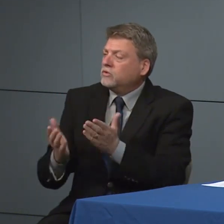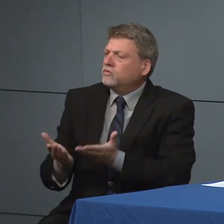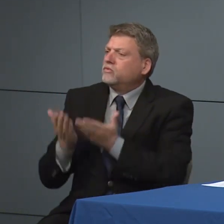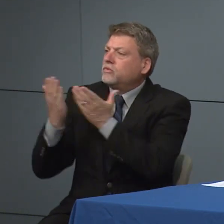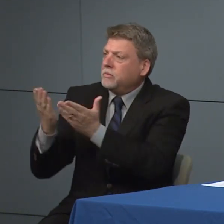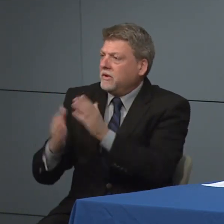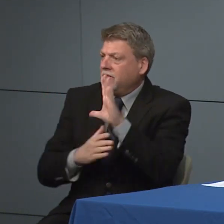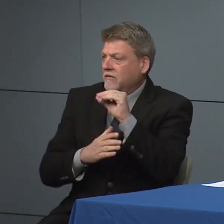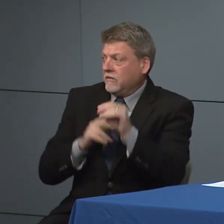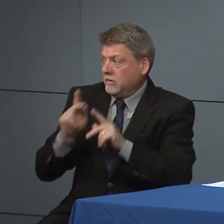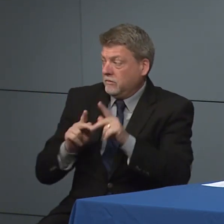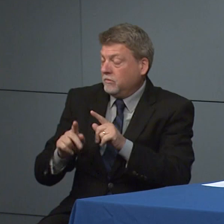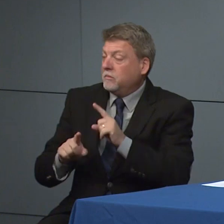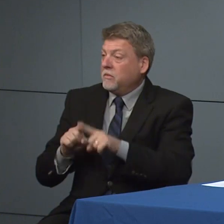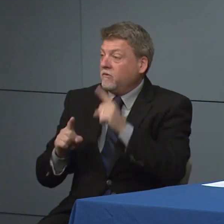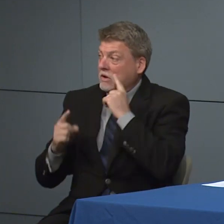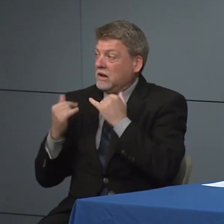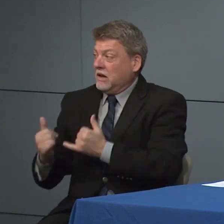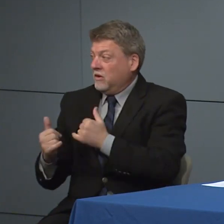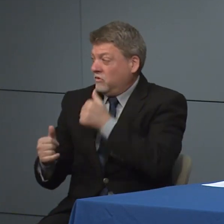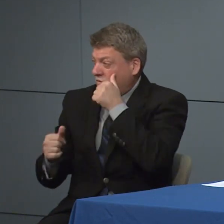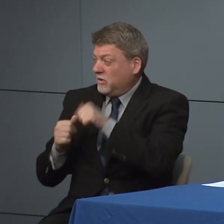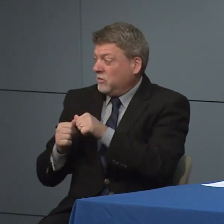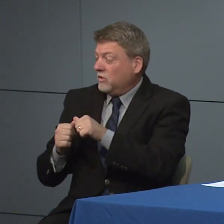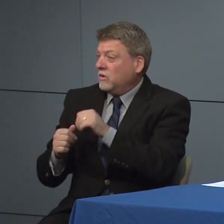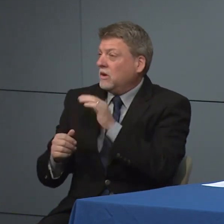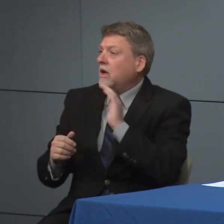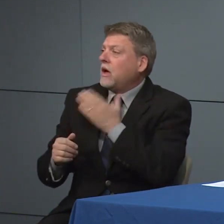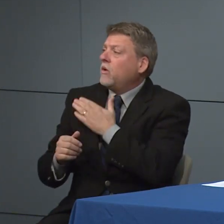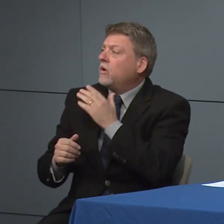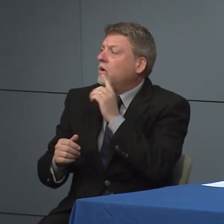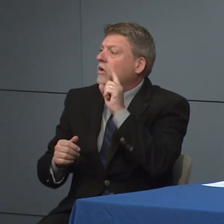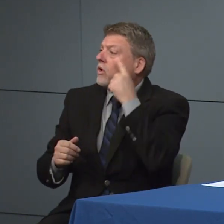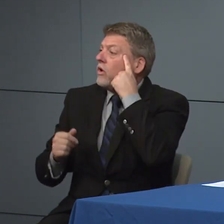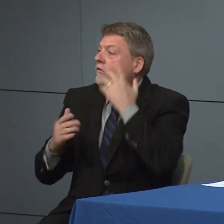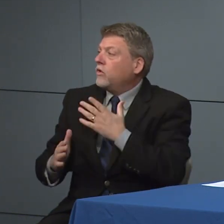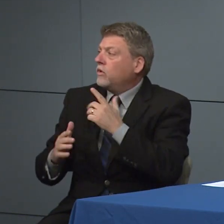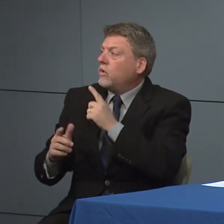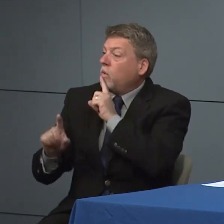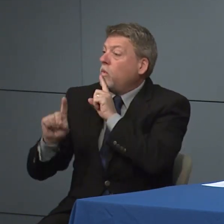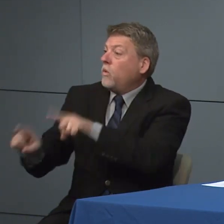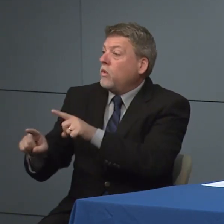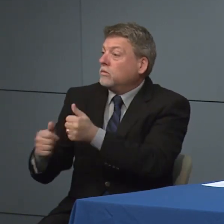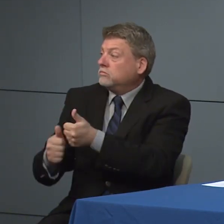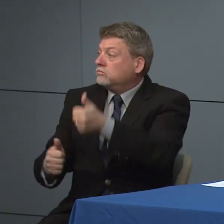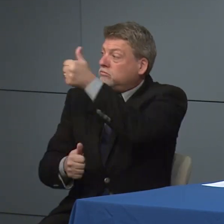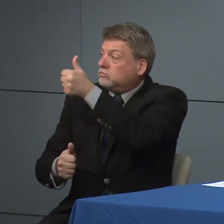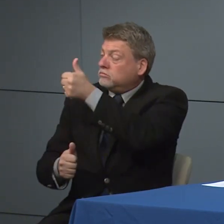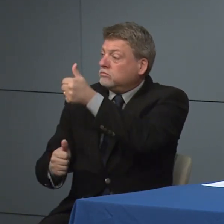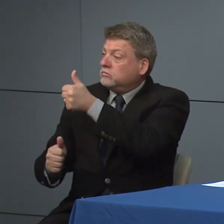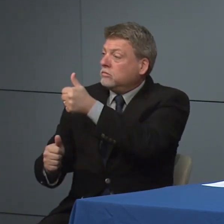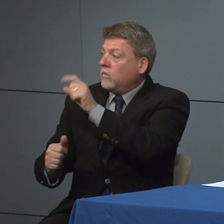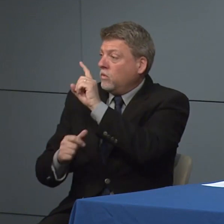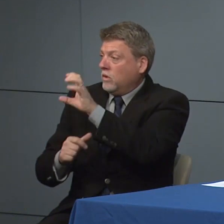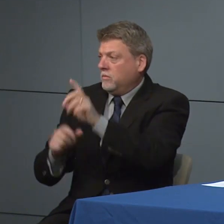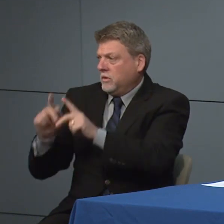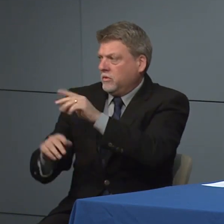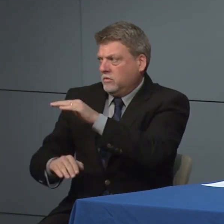for now for our. What is in our executive order that is mandated in forcible as 100.